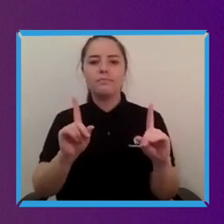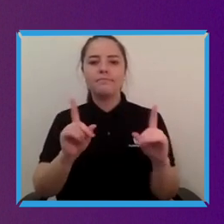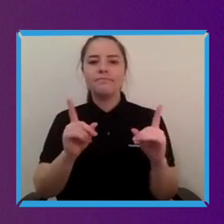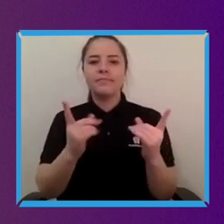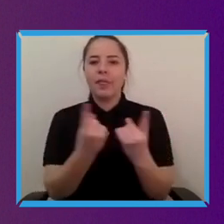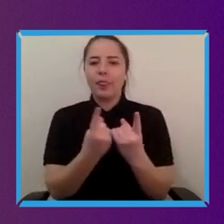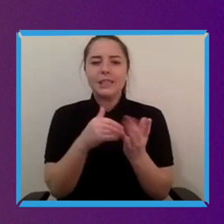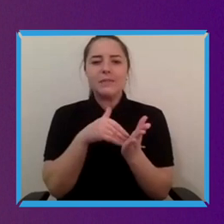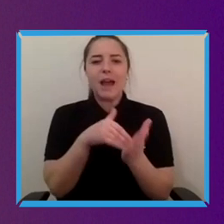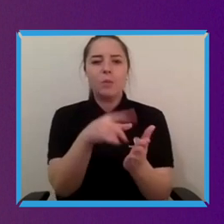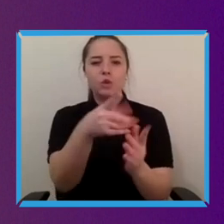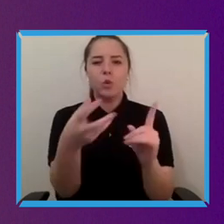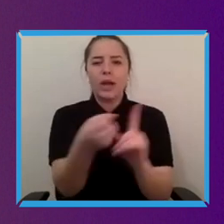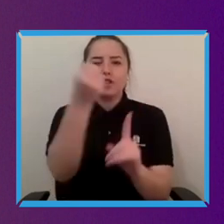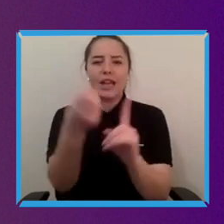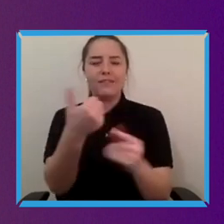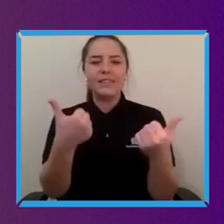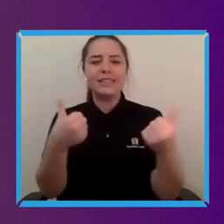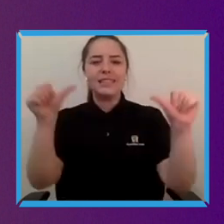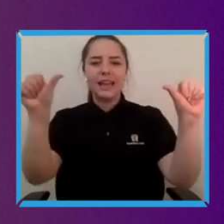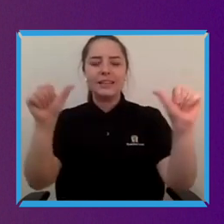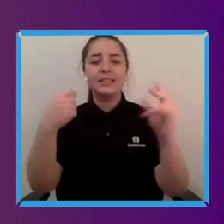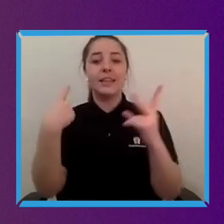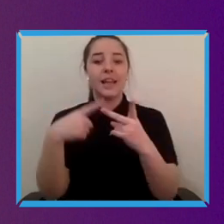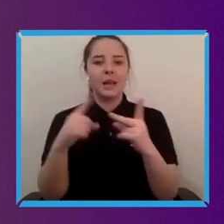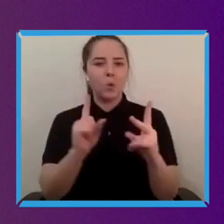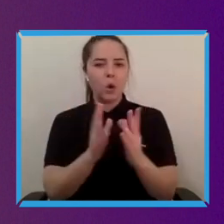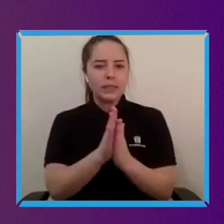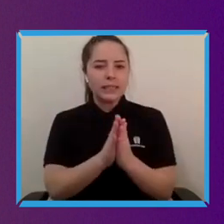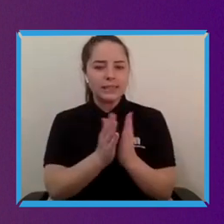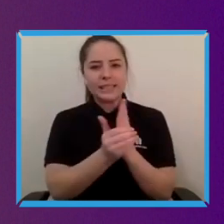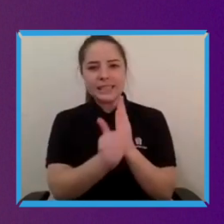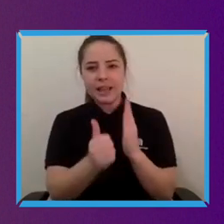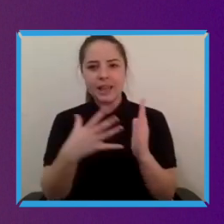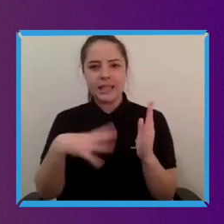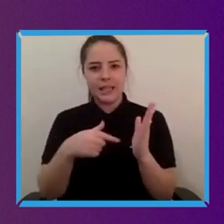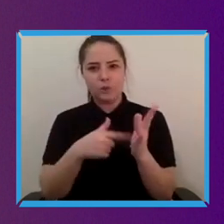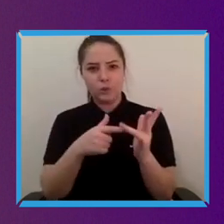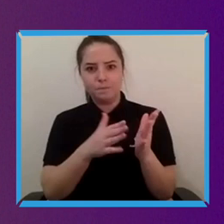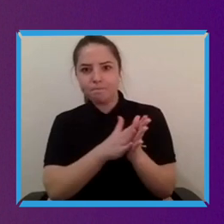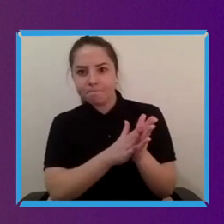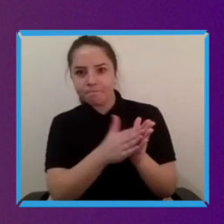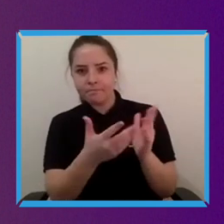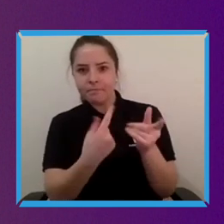and what are the skills needed to drive change? So give us the short version of the of the Accomable story